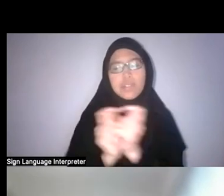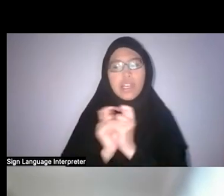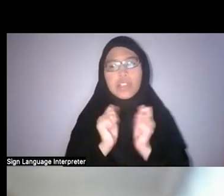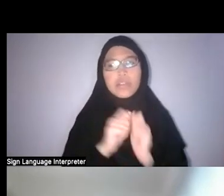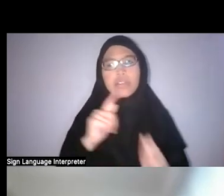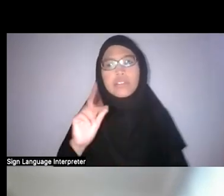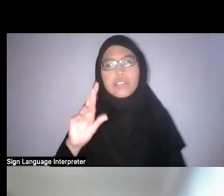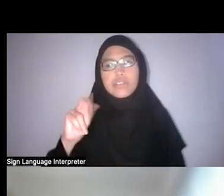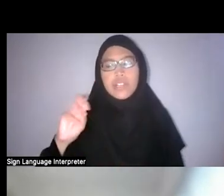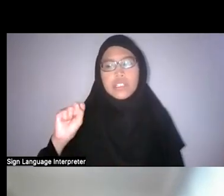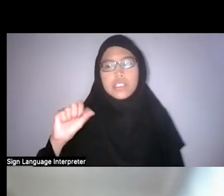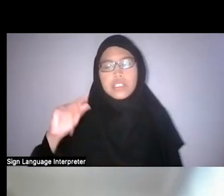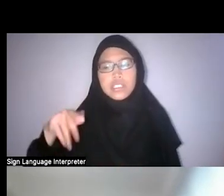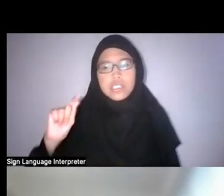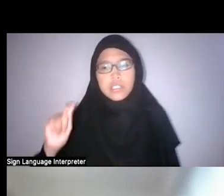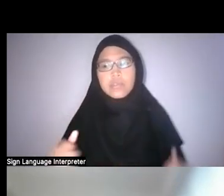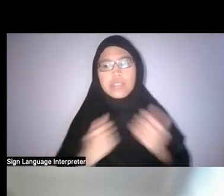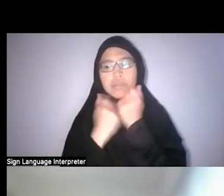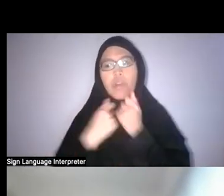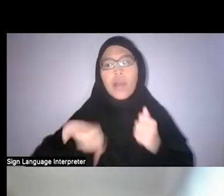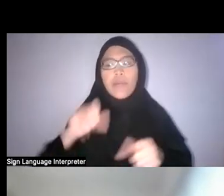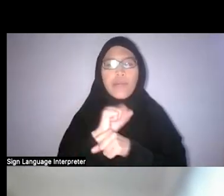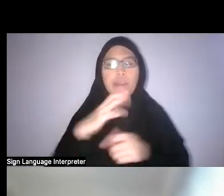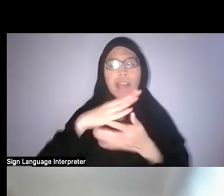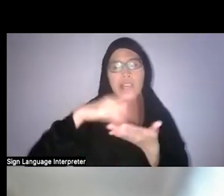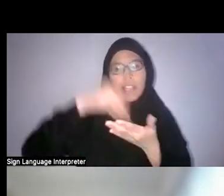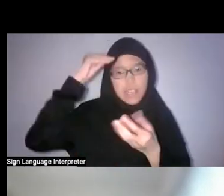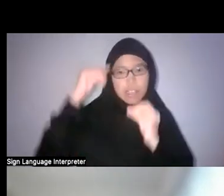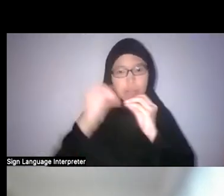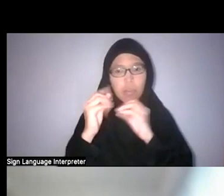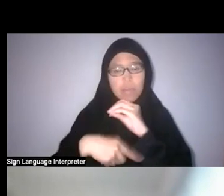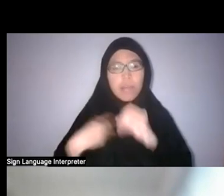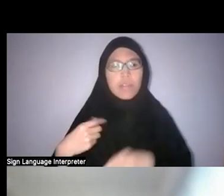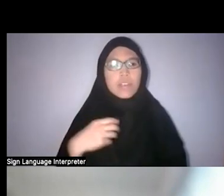To support our work and learn more about Singapore's history and alternative narratives,